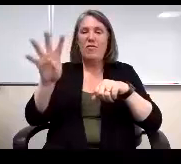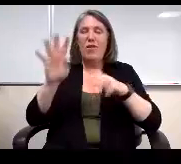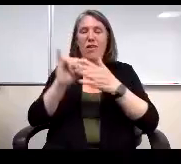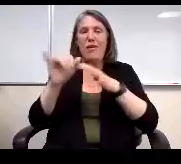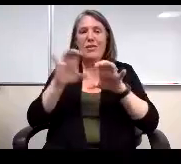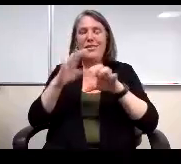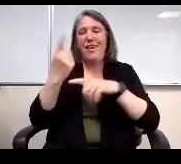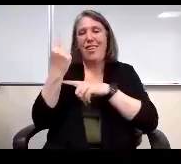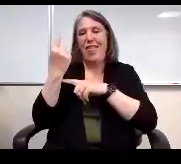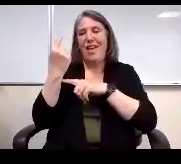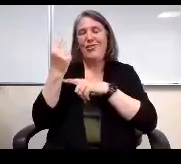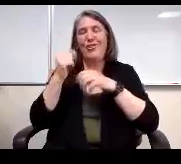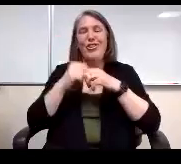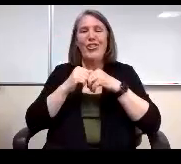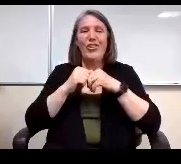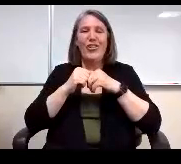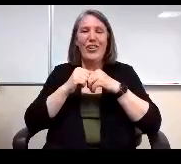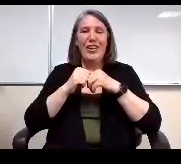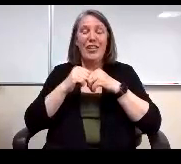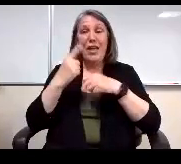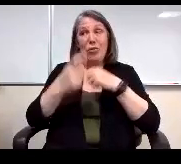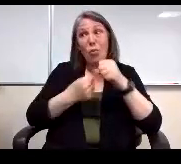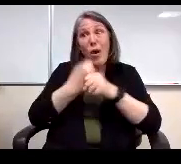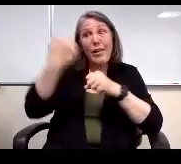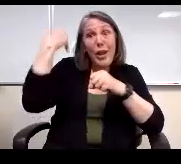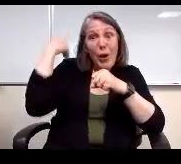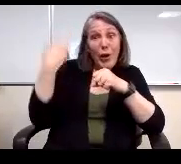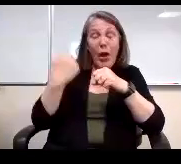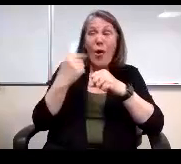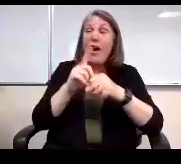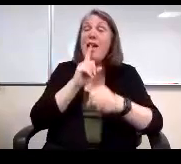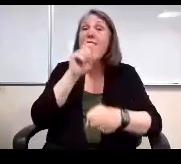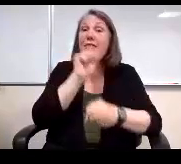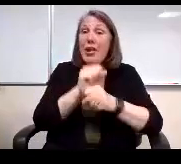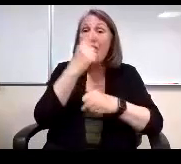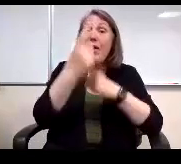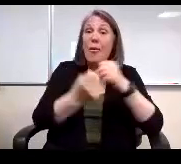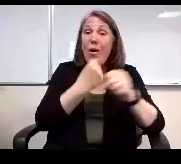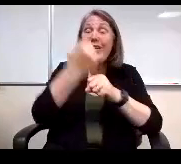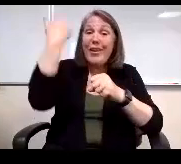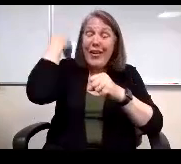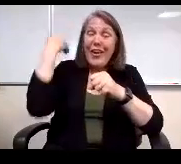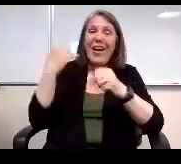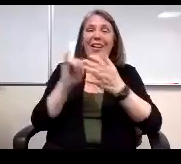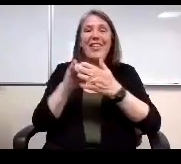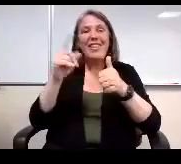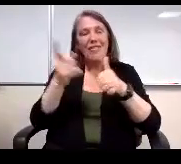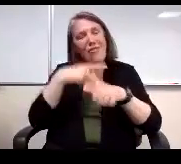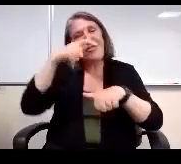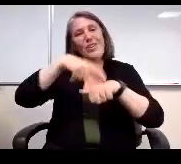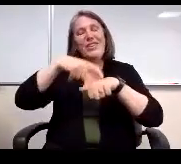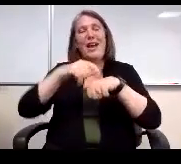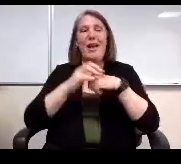last year just about a year ago. Yeah, literally one year ago for this, this is the first time.